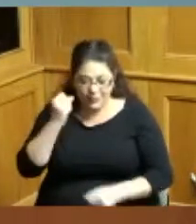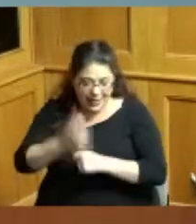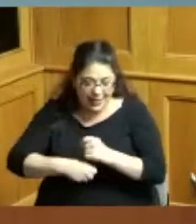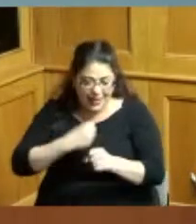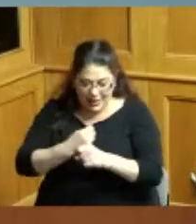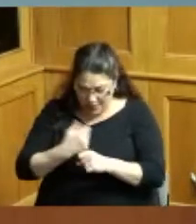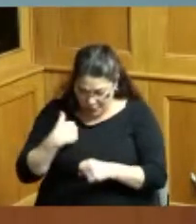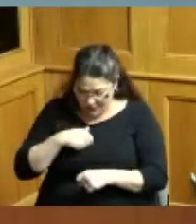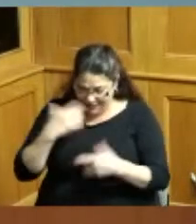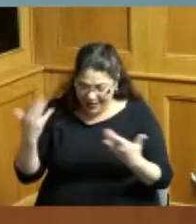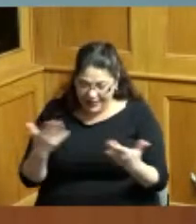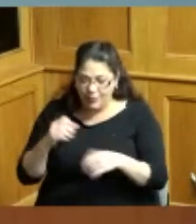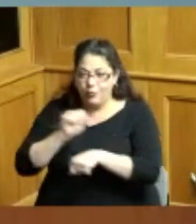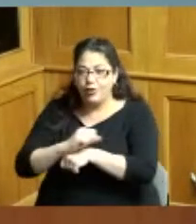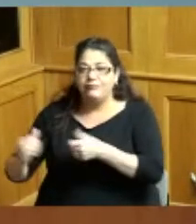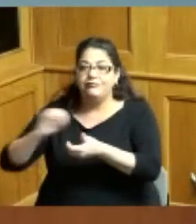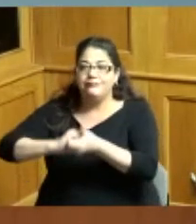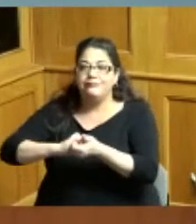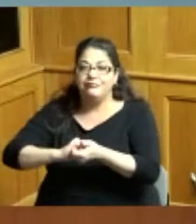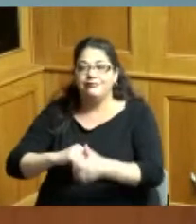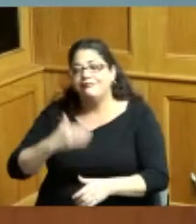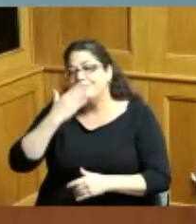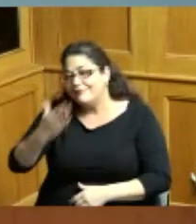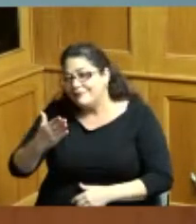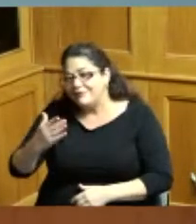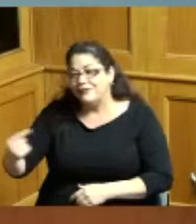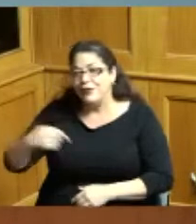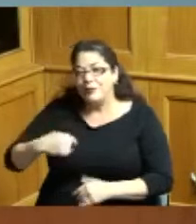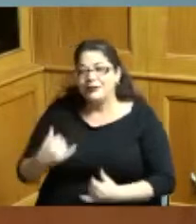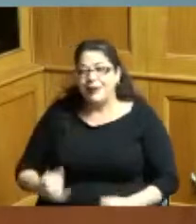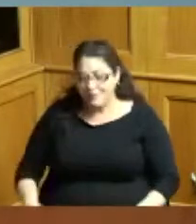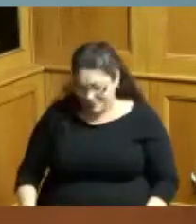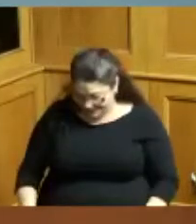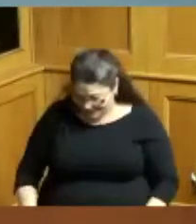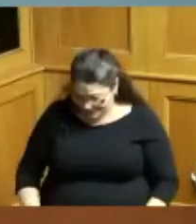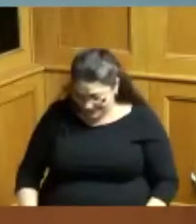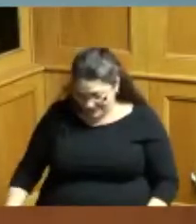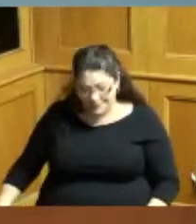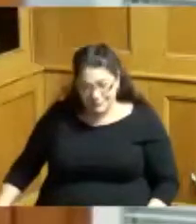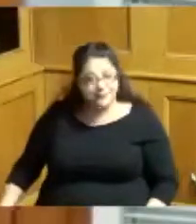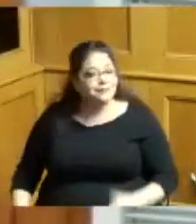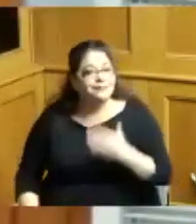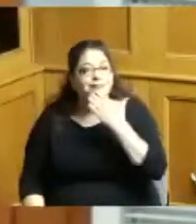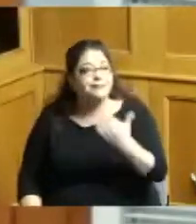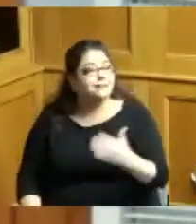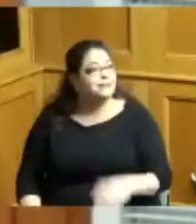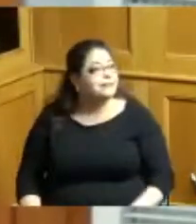elected service as your partners so thank you for coming today thank you I want to thank you all for